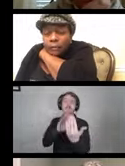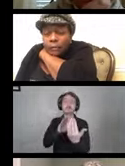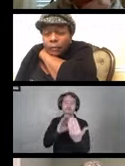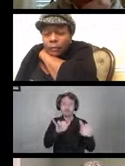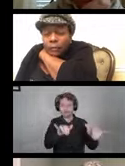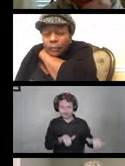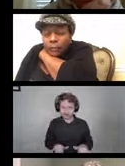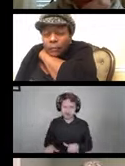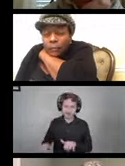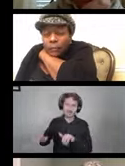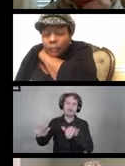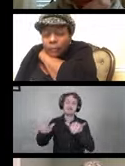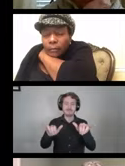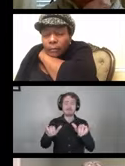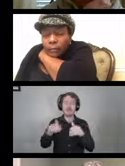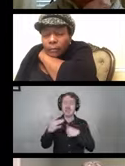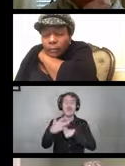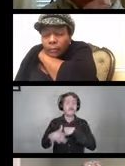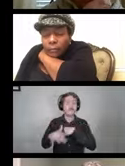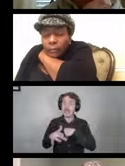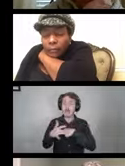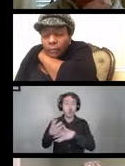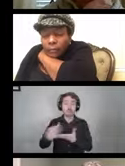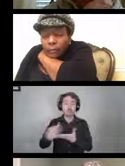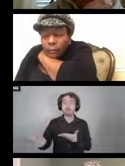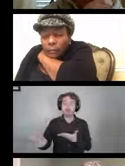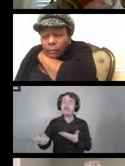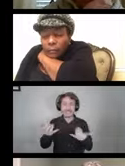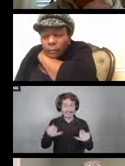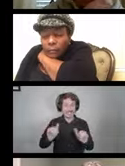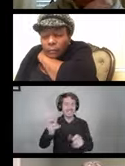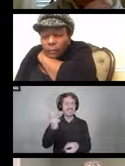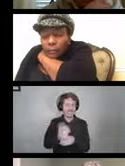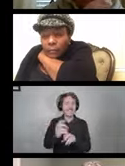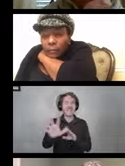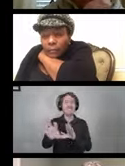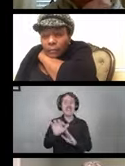is availability of products. It's still difficult to find antibacterial wipes,